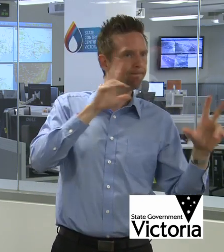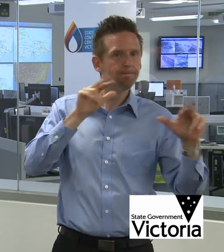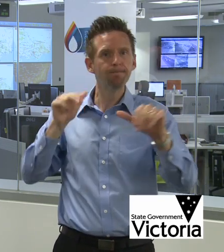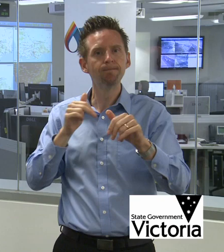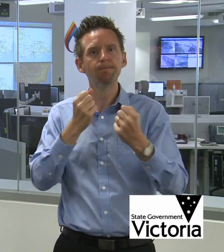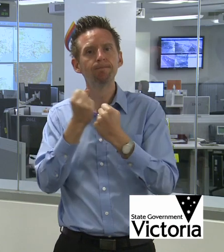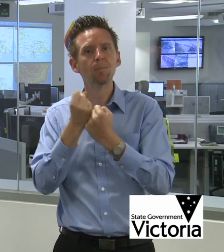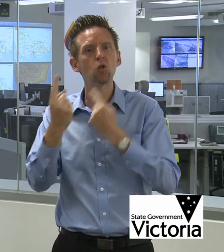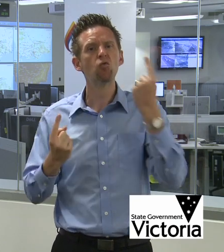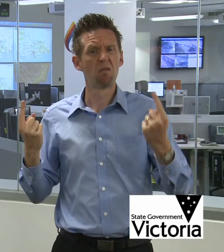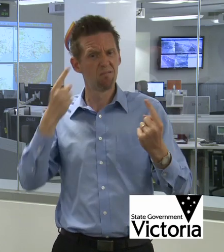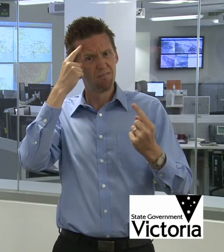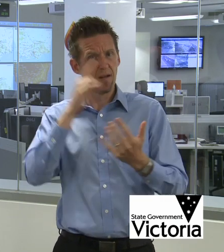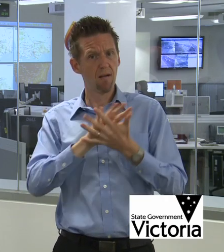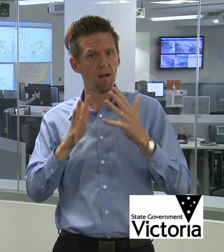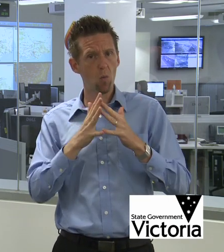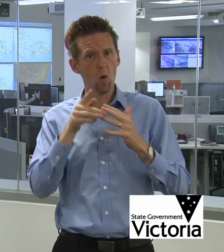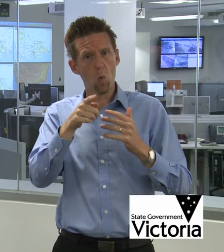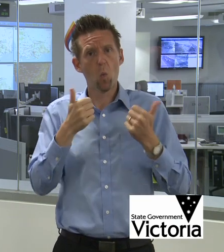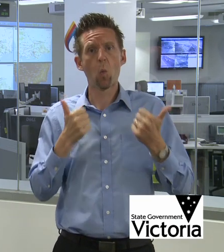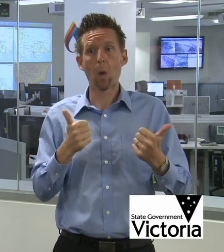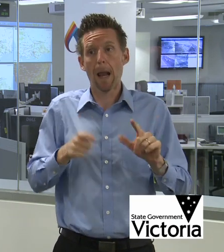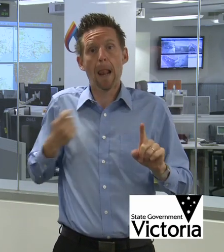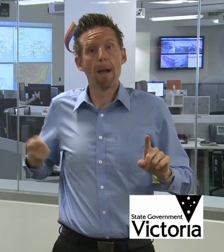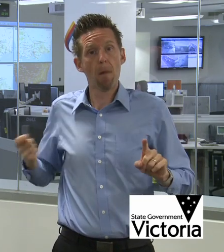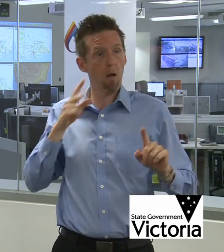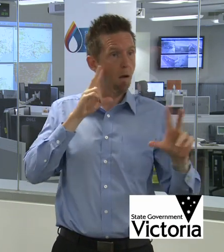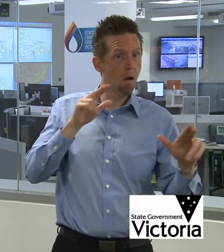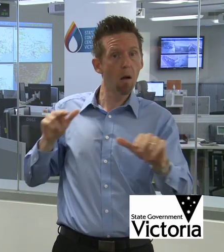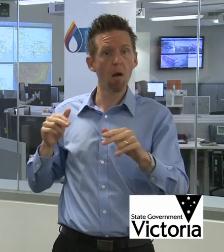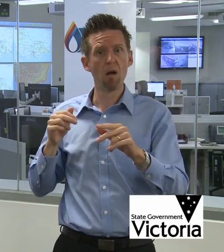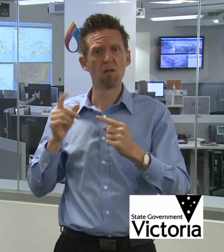Think about how you might help them. But be that good neighbour, it’s something that’s important this week and one of the